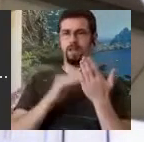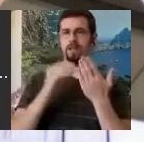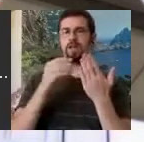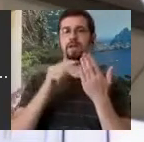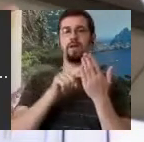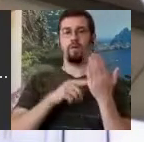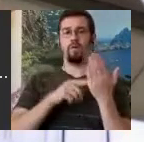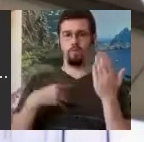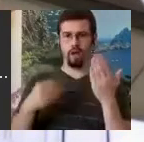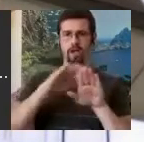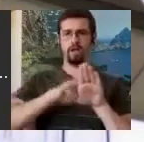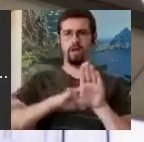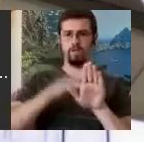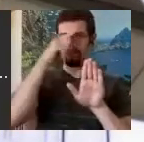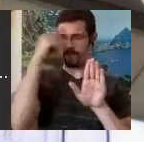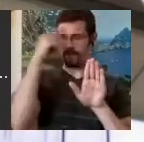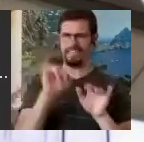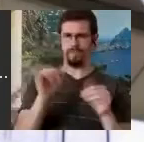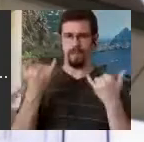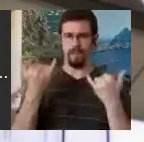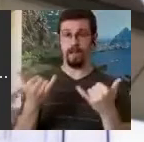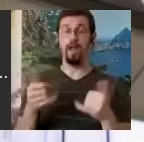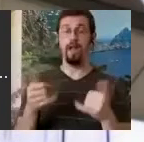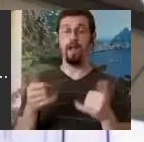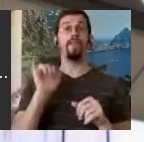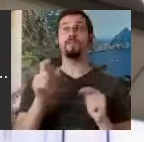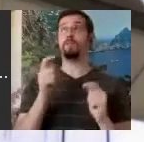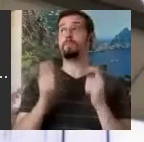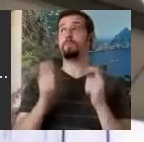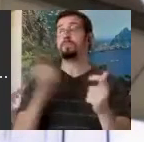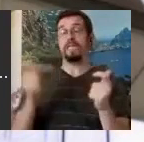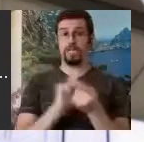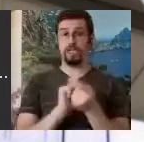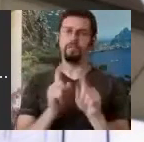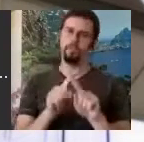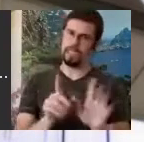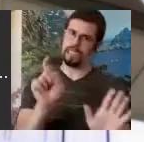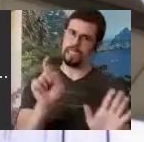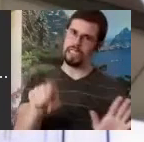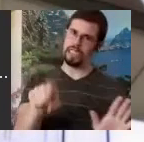big change, but a necessary one. It helped enormously. All of a sudden we had a